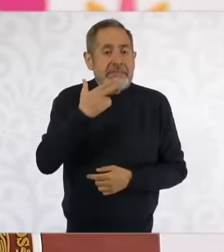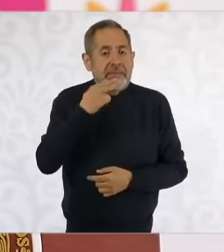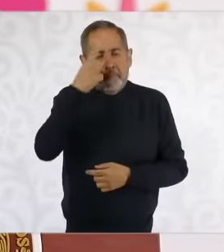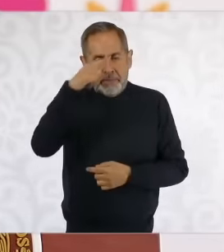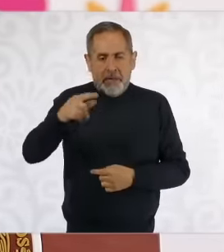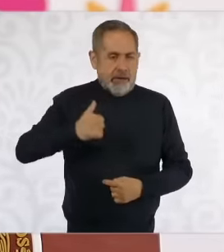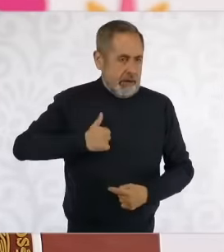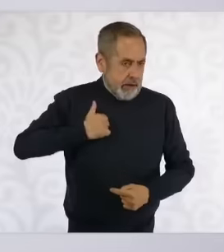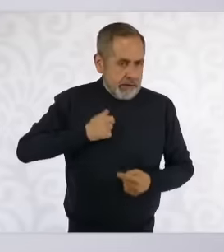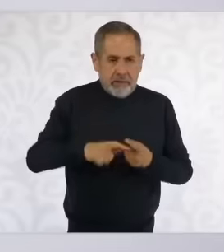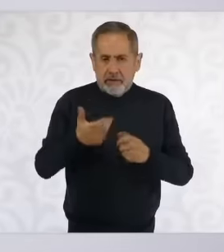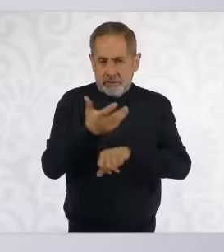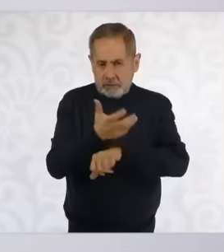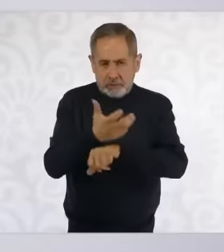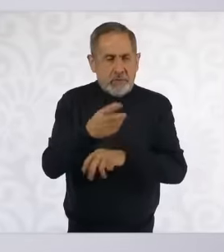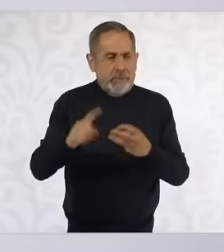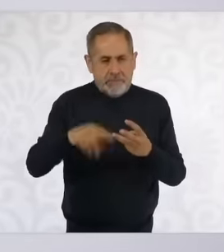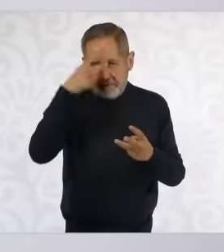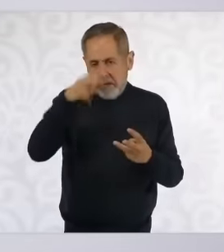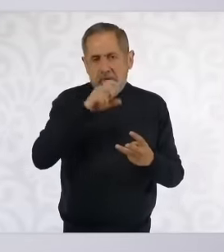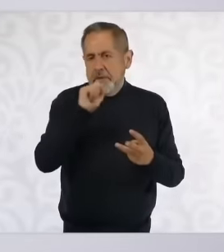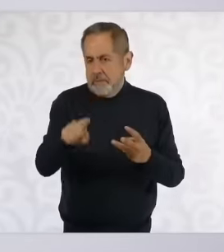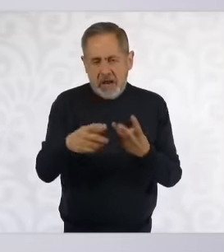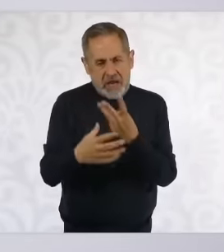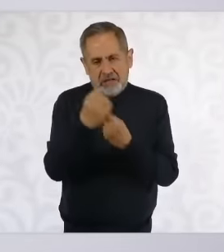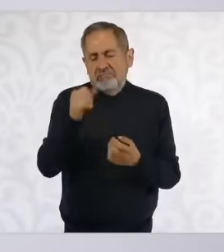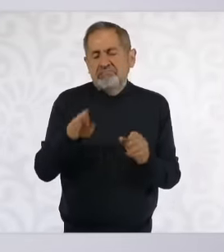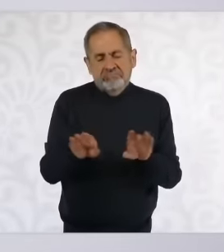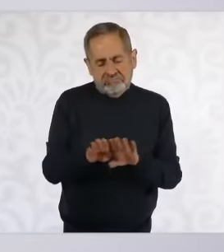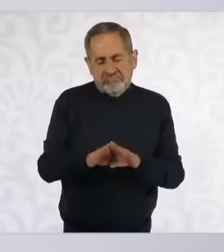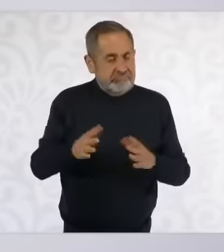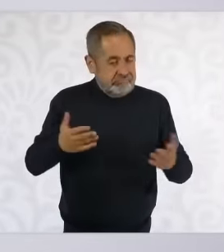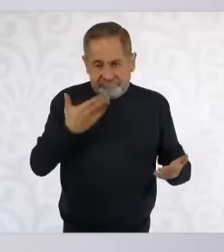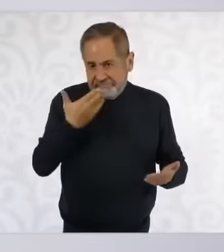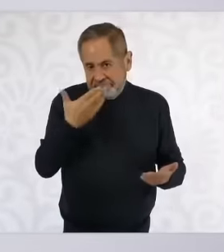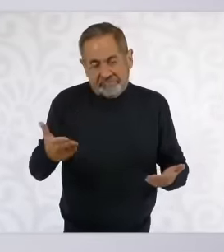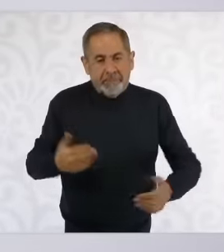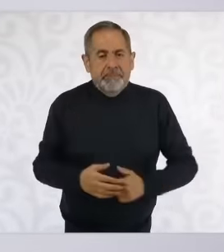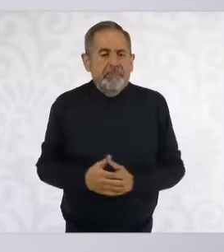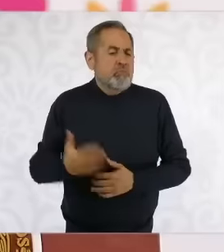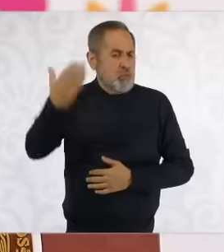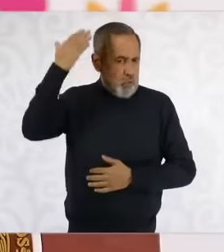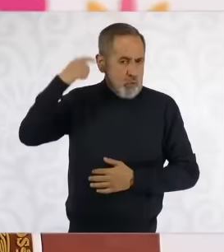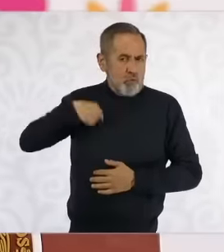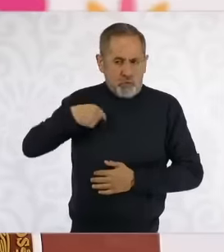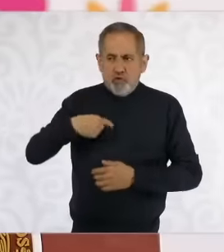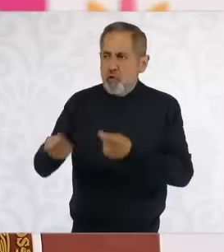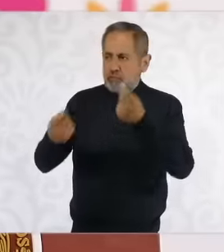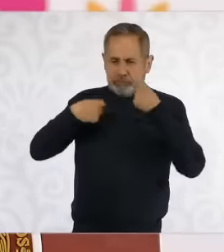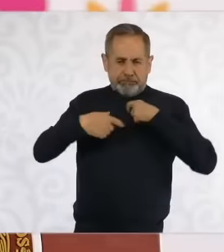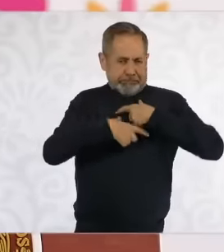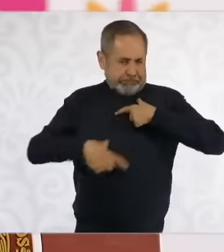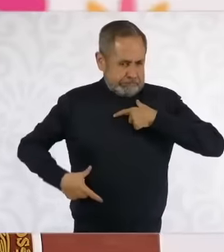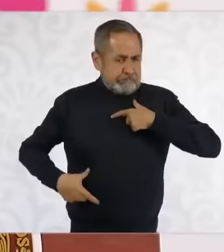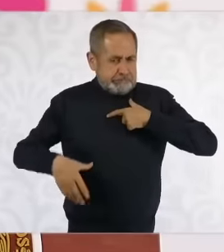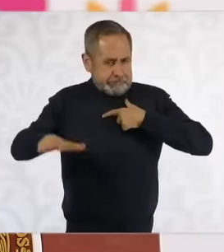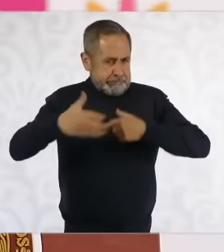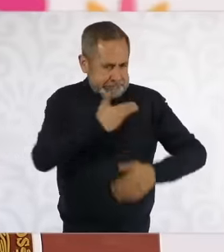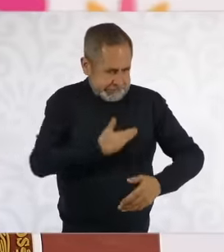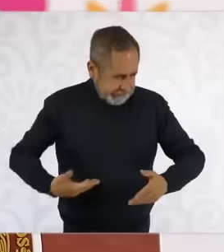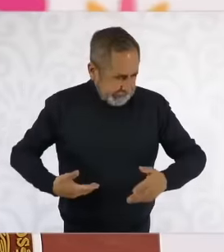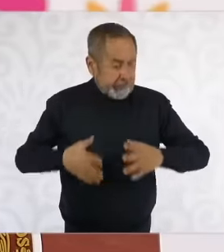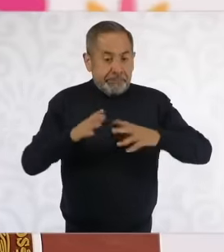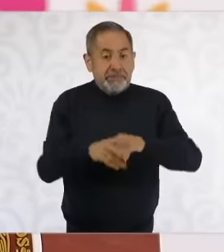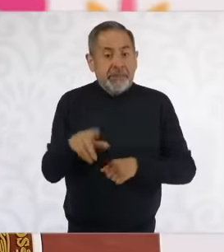also benefits Mexico, as I said since the inauguration, the treaty complements us,